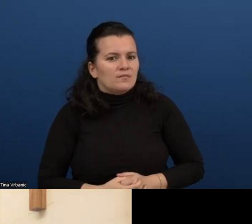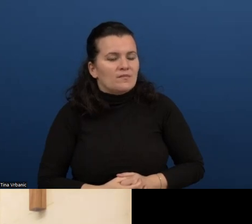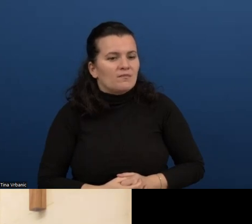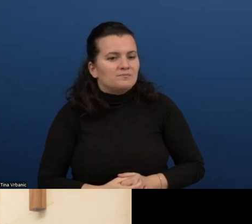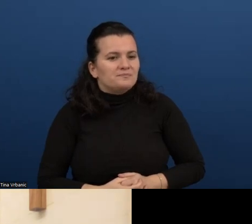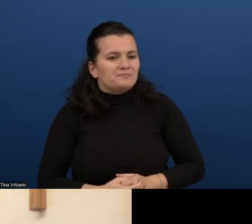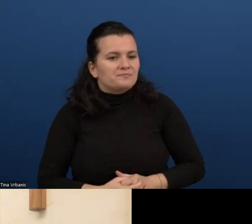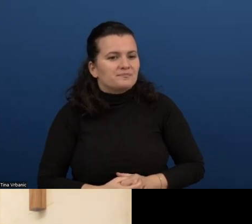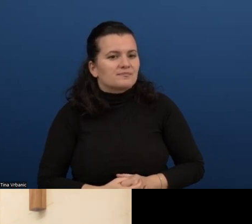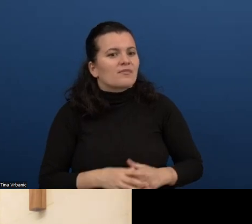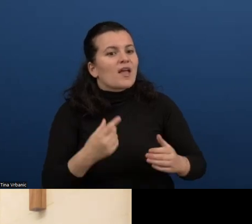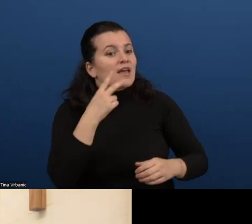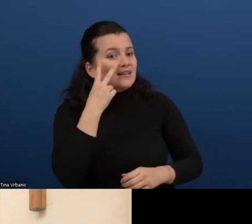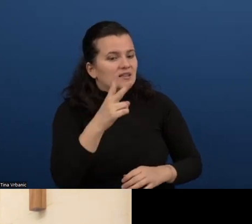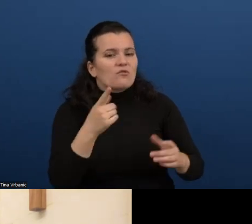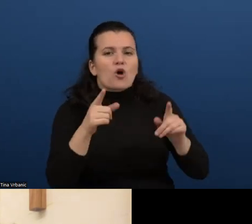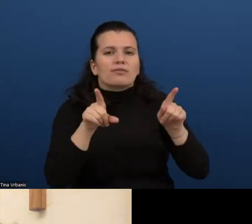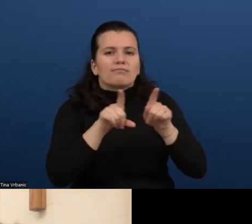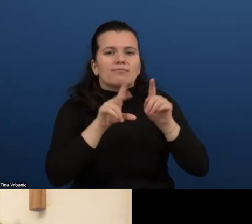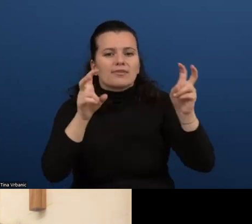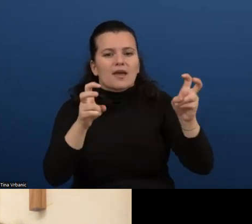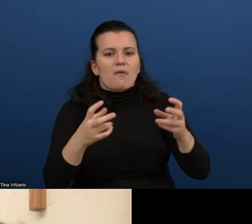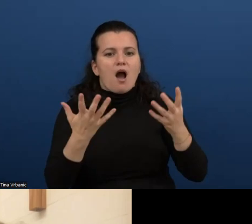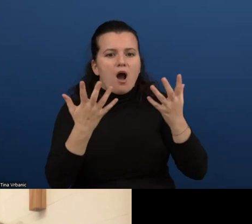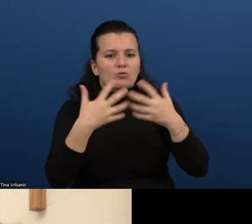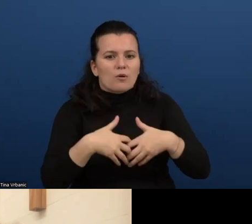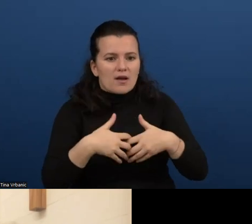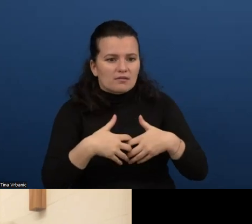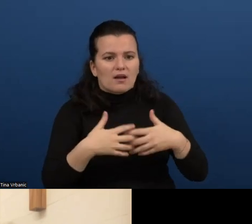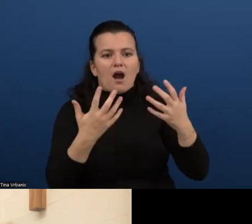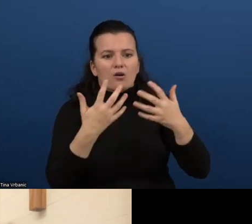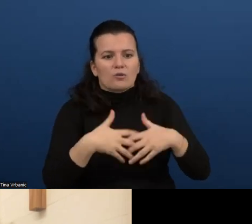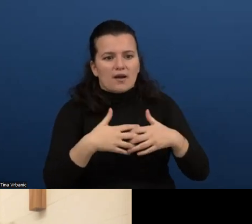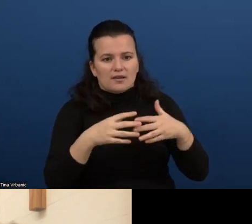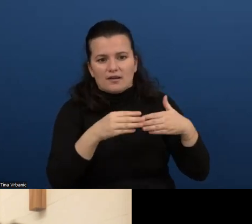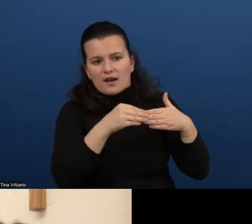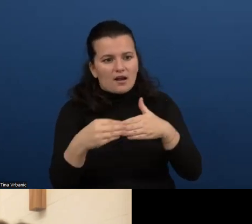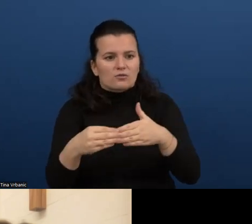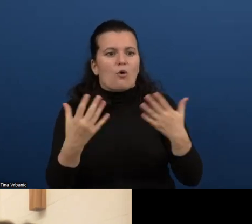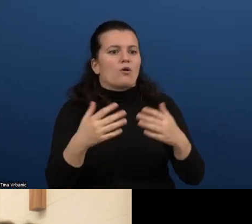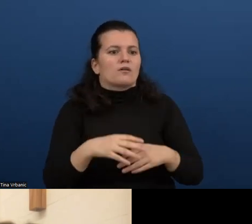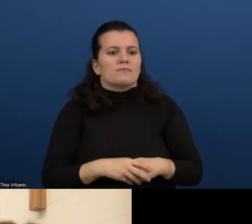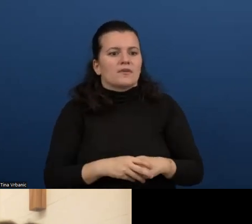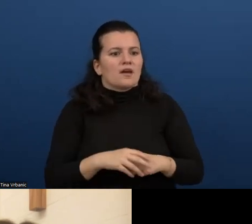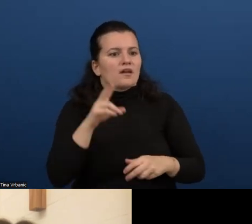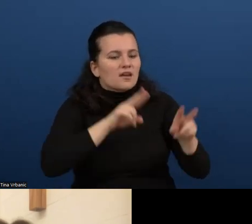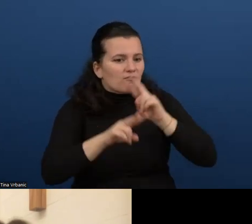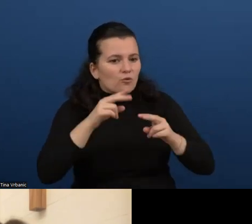Yes and no. I think there are many EU projects ongoing and planned covering some of these things.